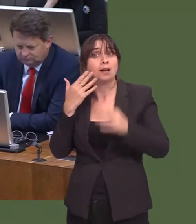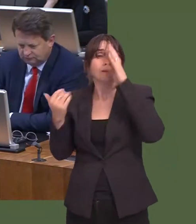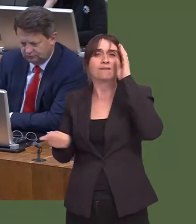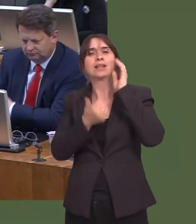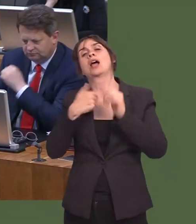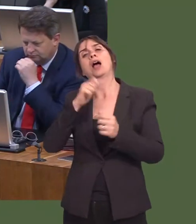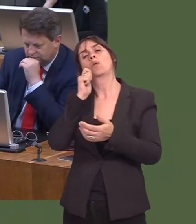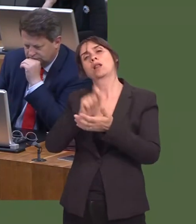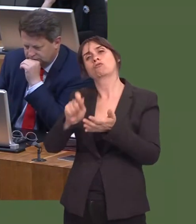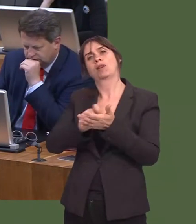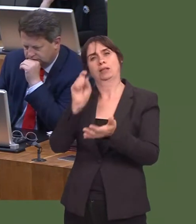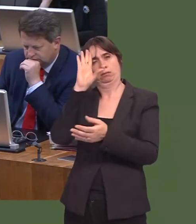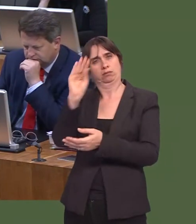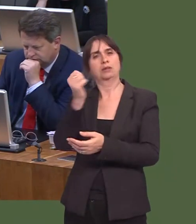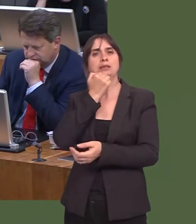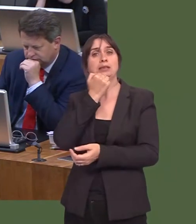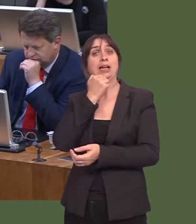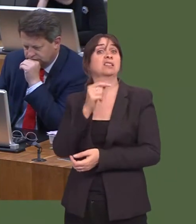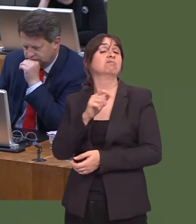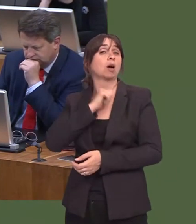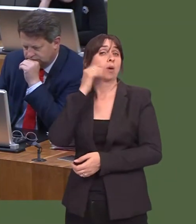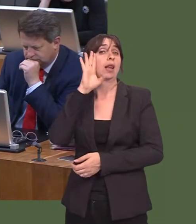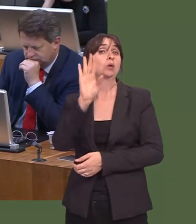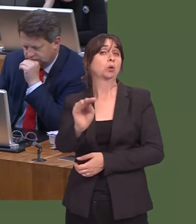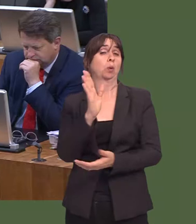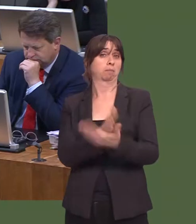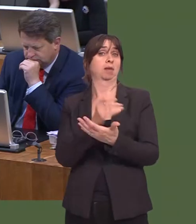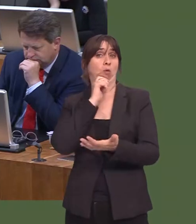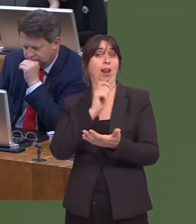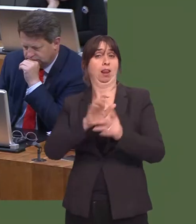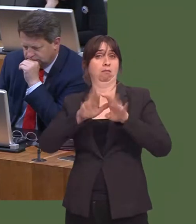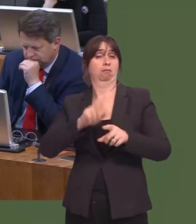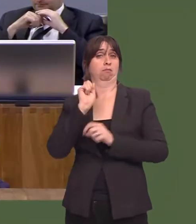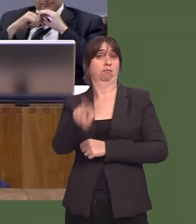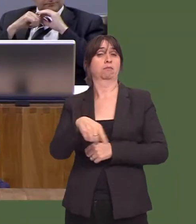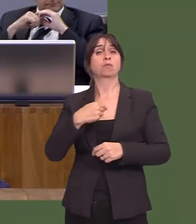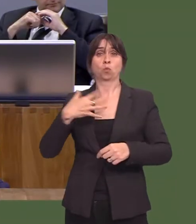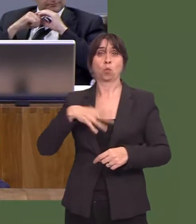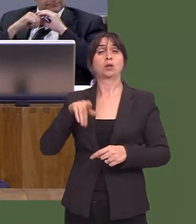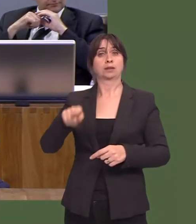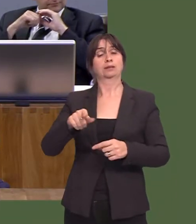date on thatóheís asked me that specific questionóbut this is something that we want to see implemented in the future. Neil Hamilton: 3.